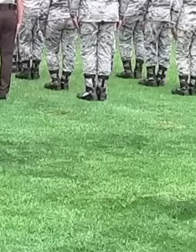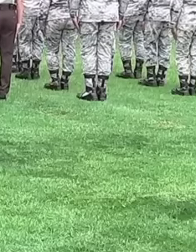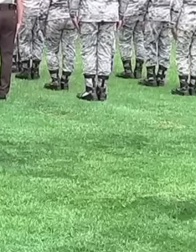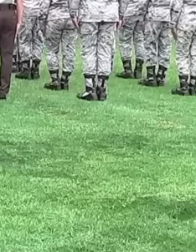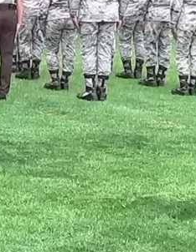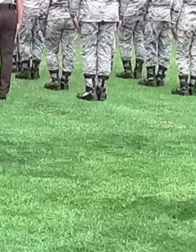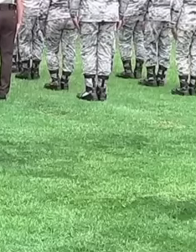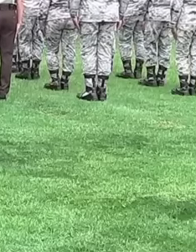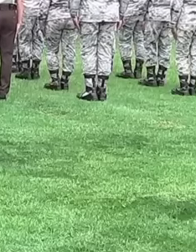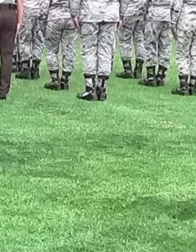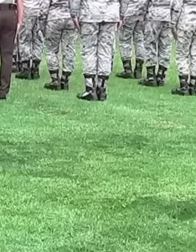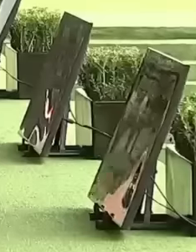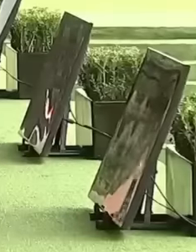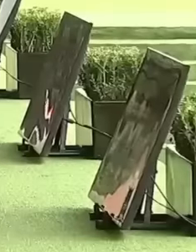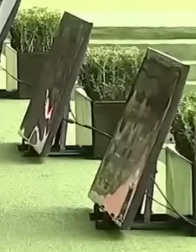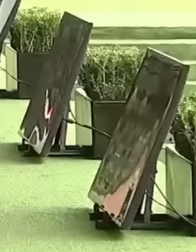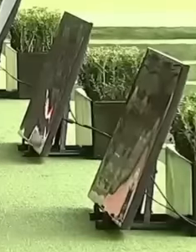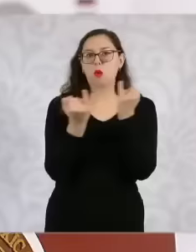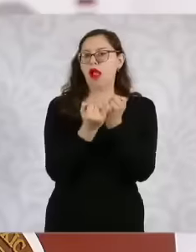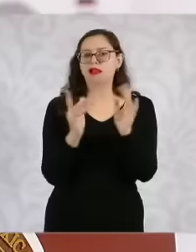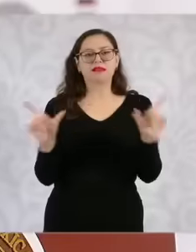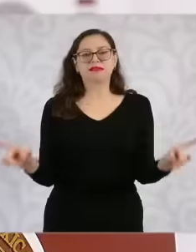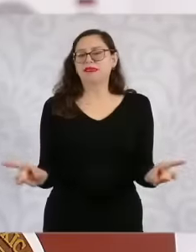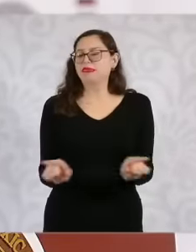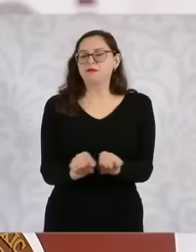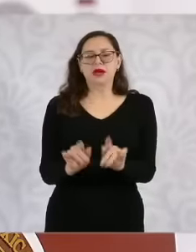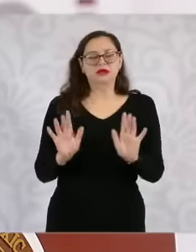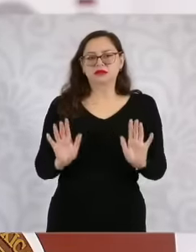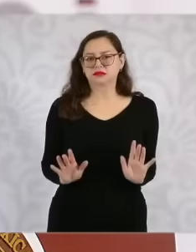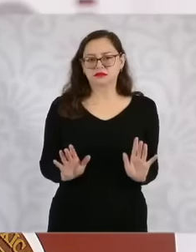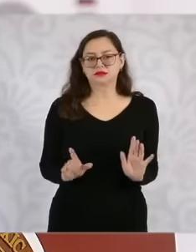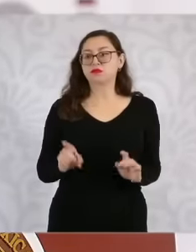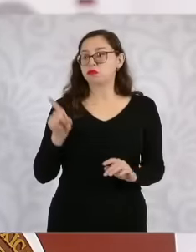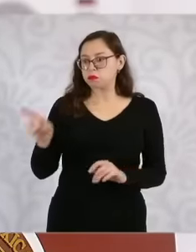taking advantage of the strength of the Ministry of National Defense as its educational system